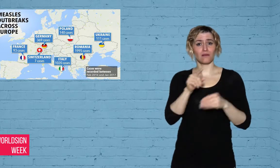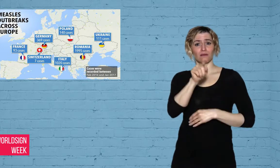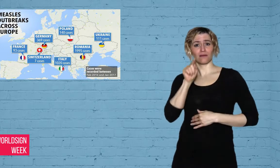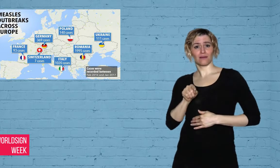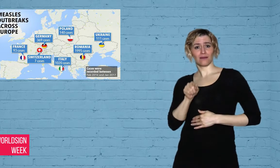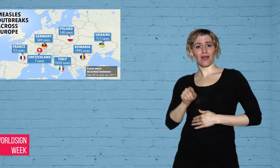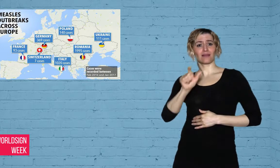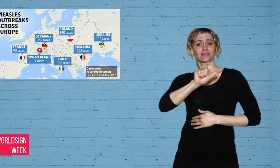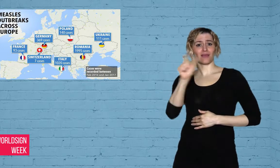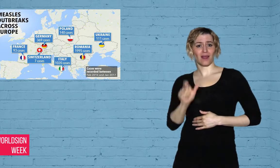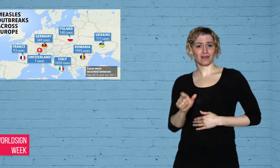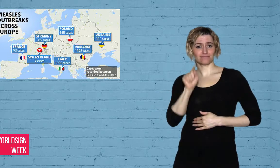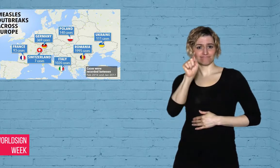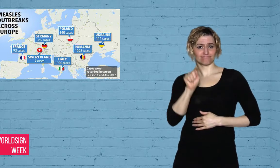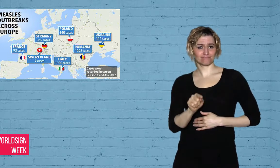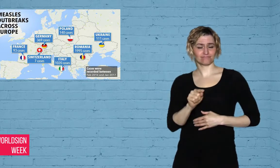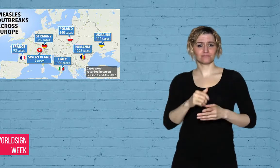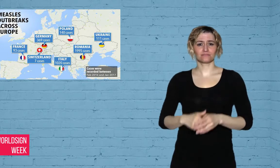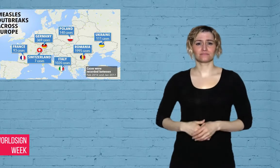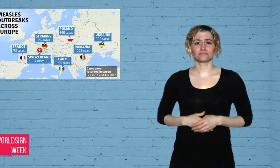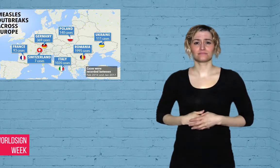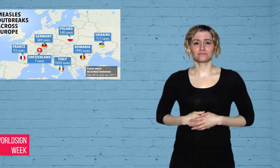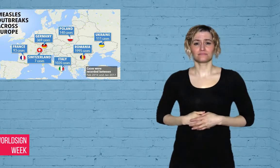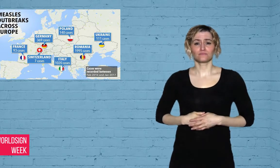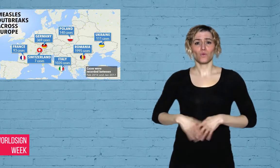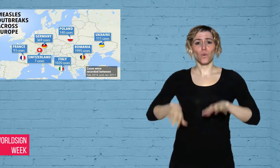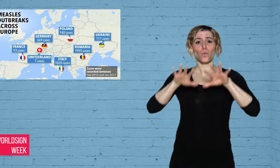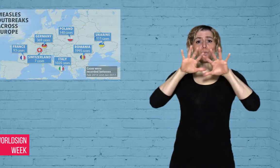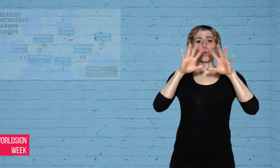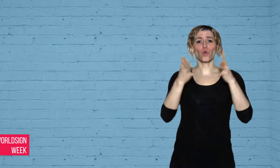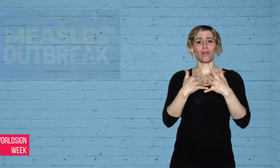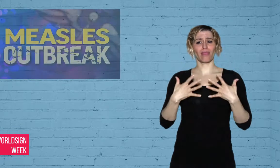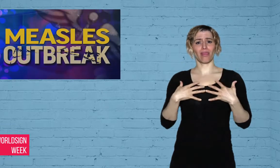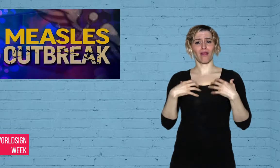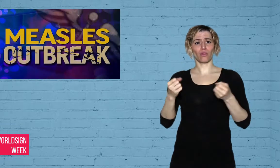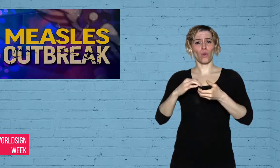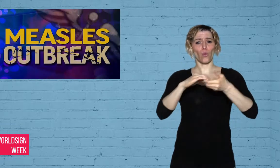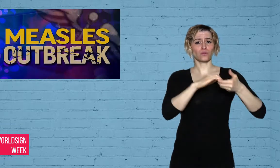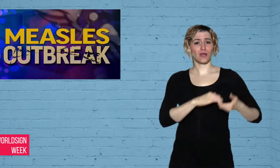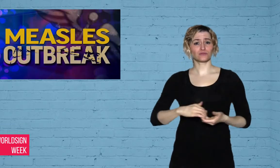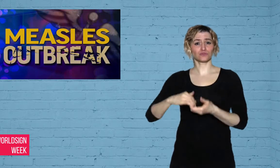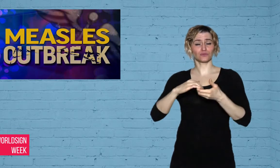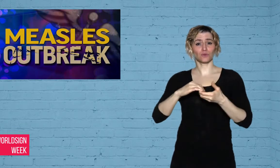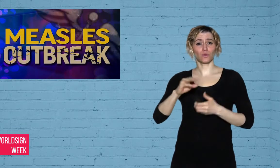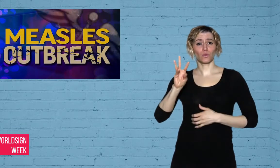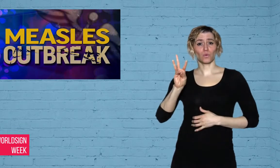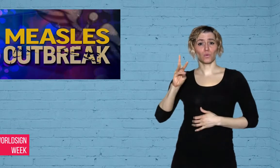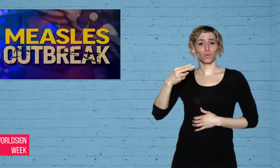and Italy. The World Health Organization (WHO)